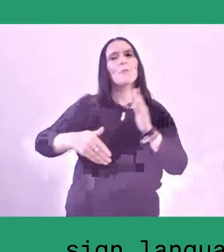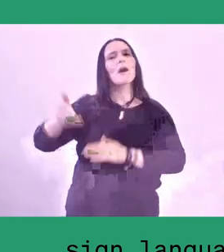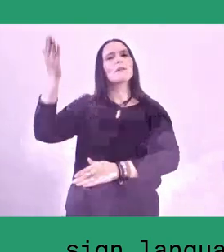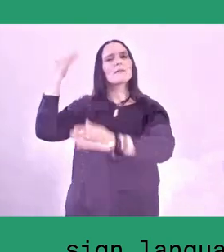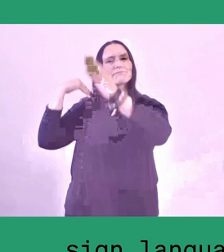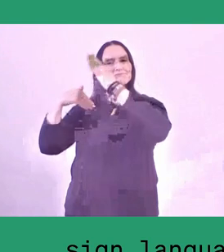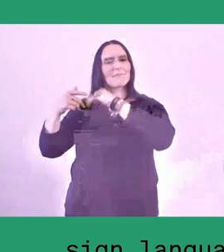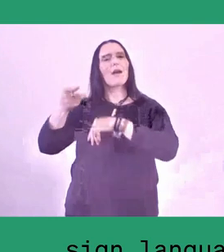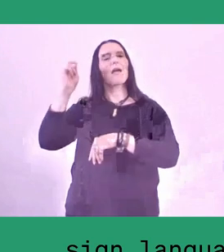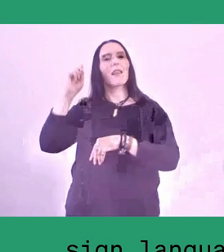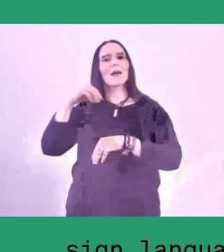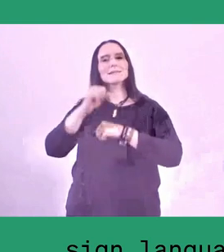to start this lumbung Kassel.